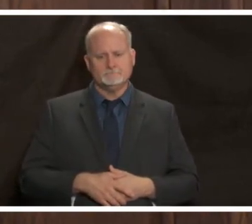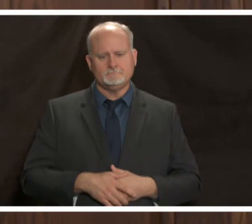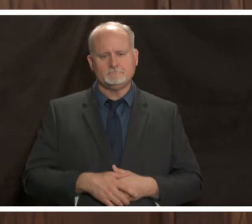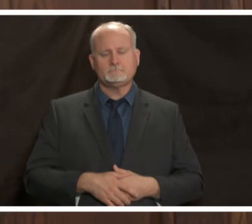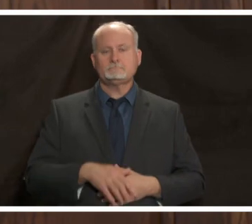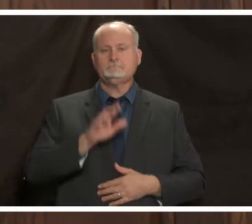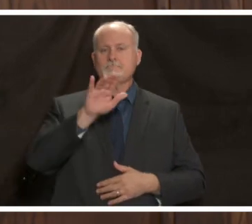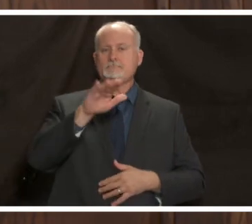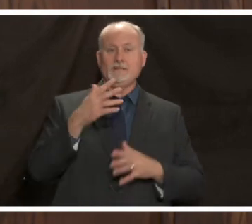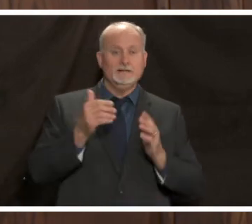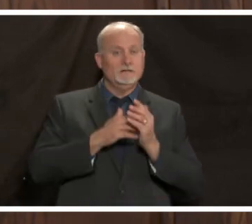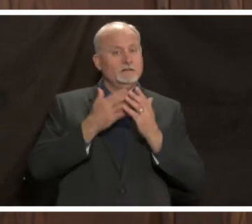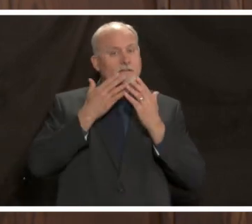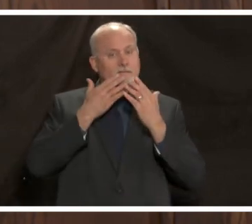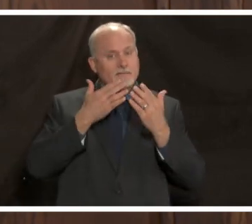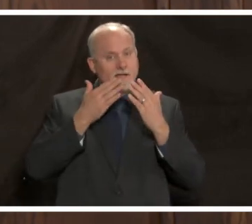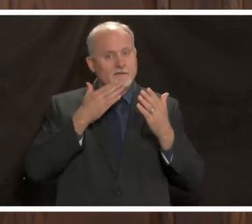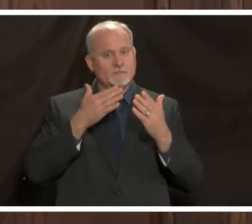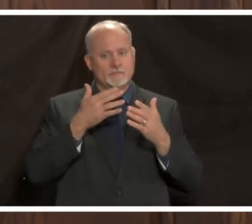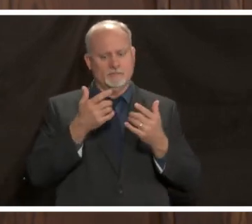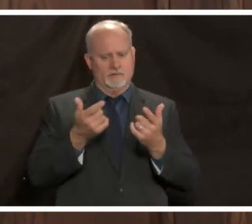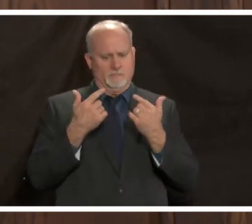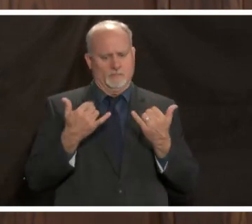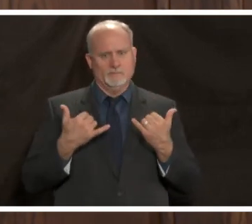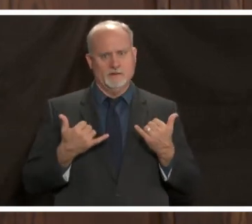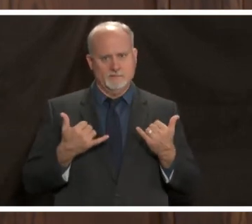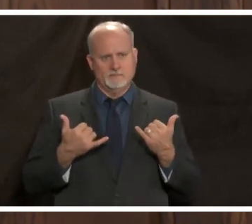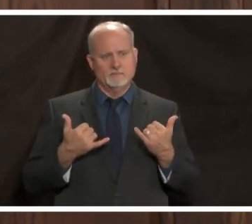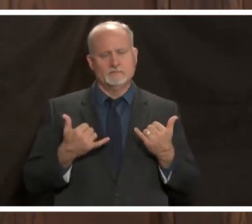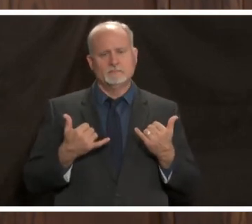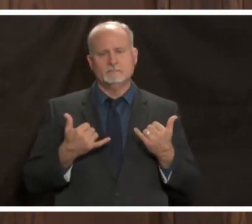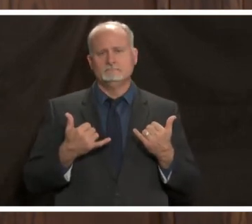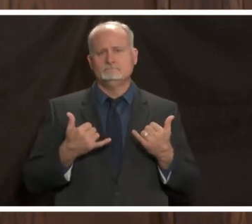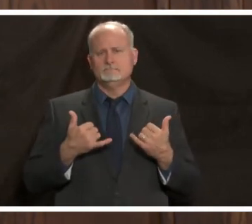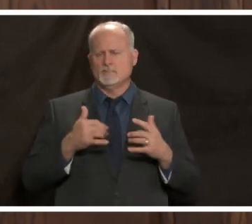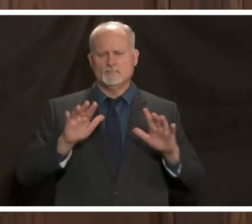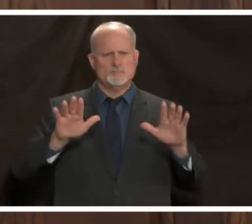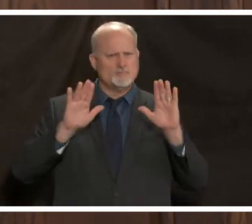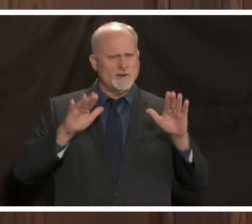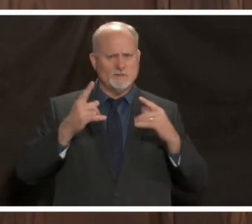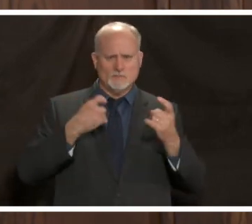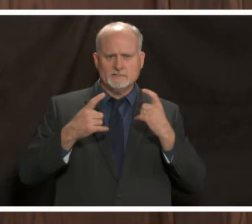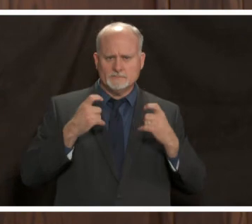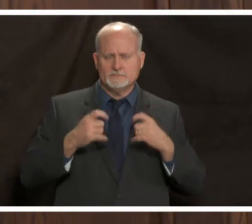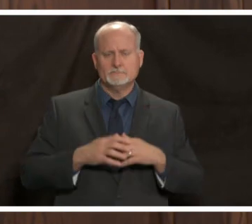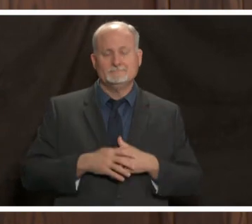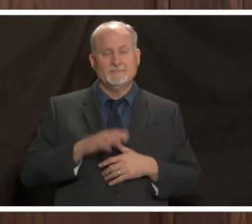again thank you all for joining us today and having great questions um as a reminder